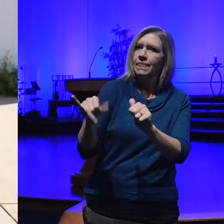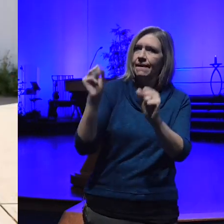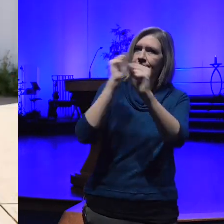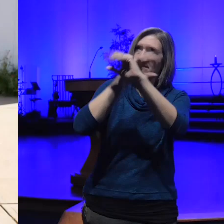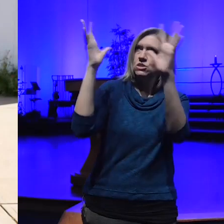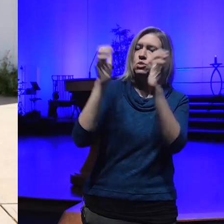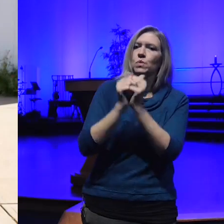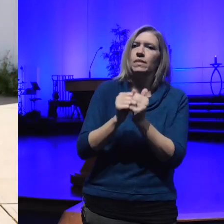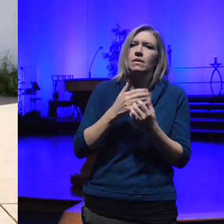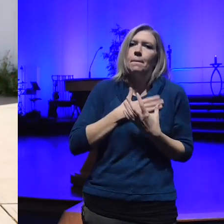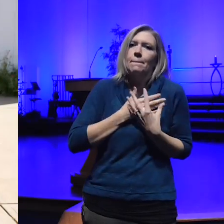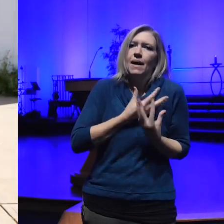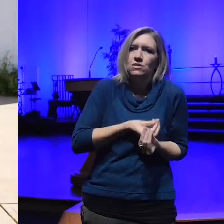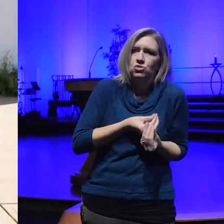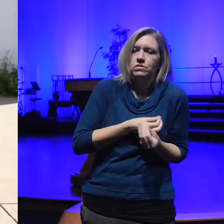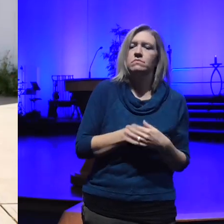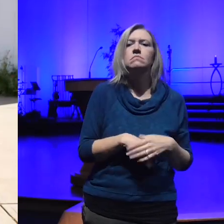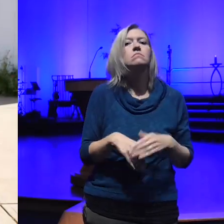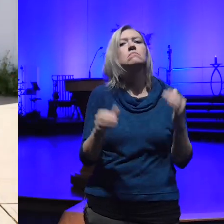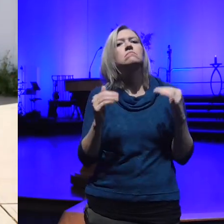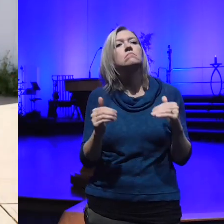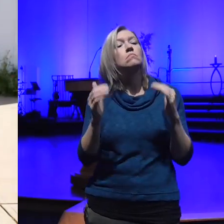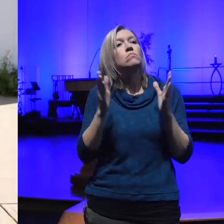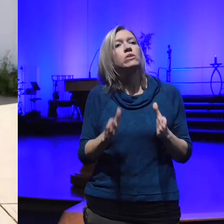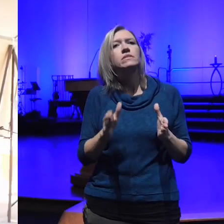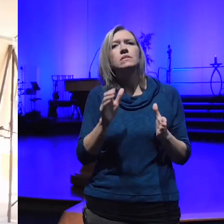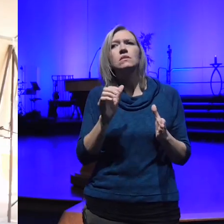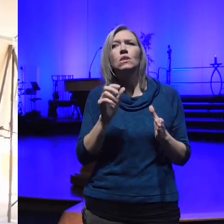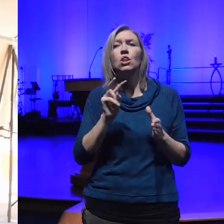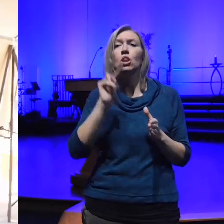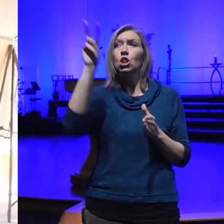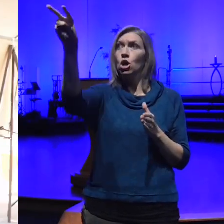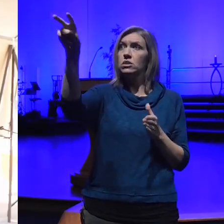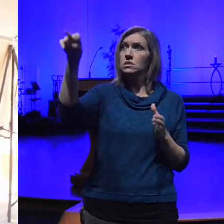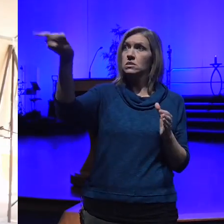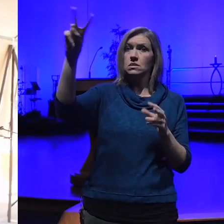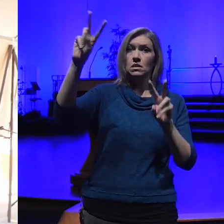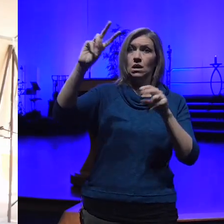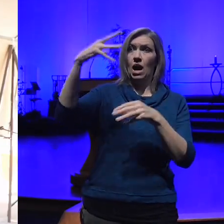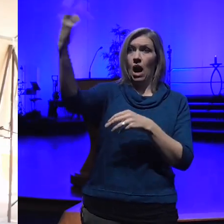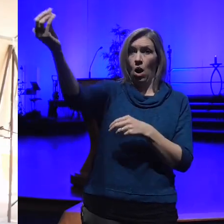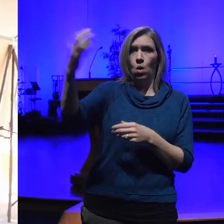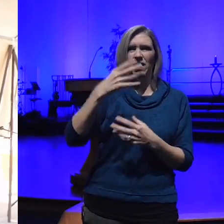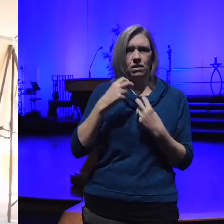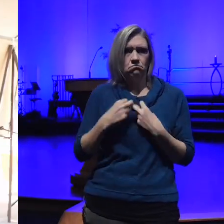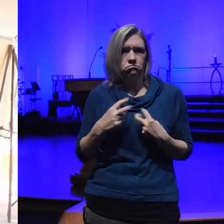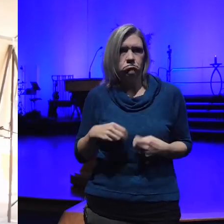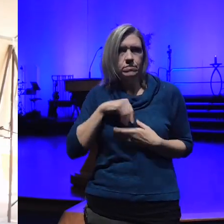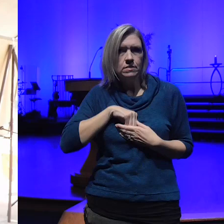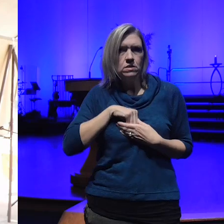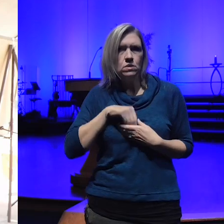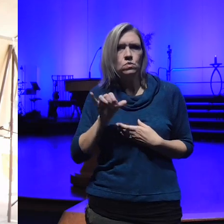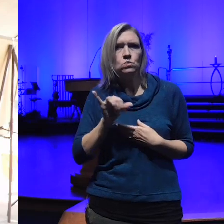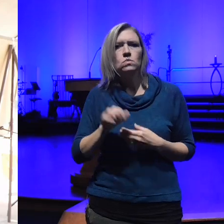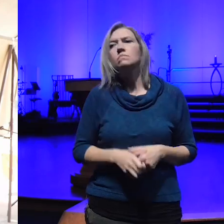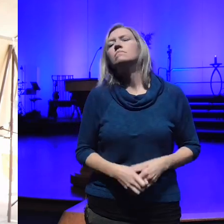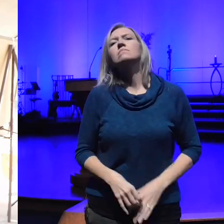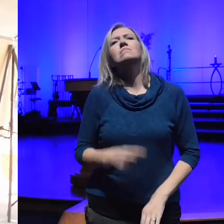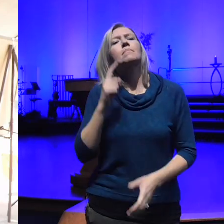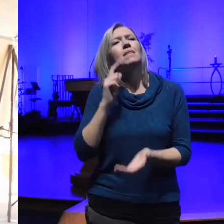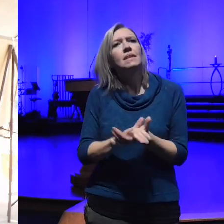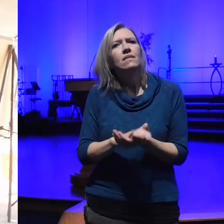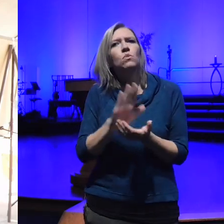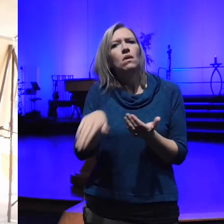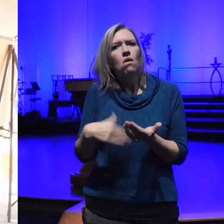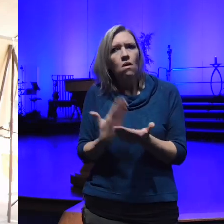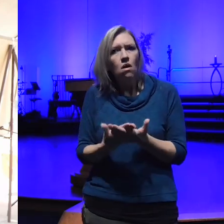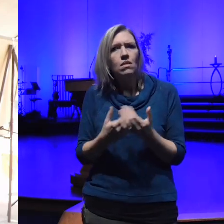a person who looks not only outward but inward well I believe that we all stand for Humanity